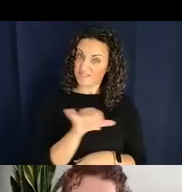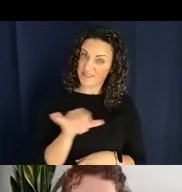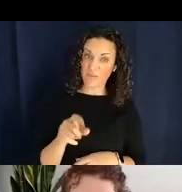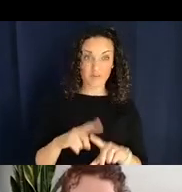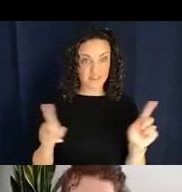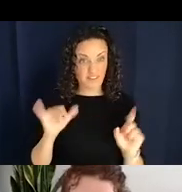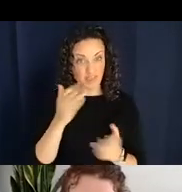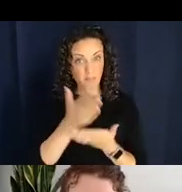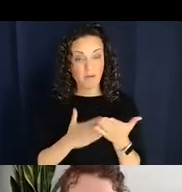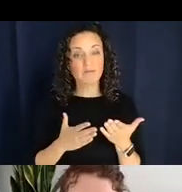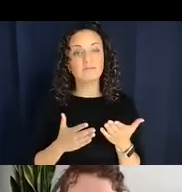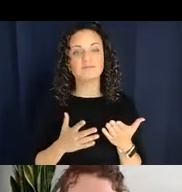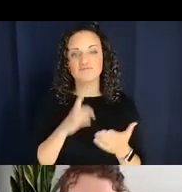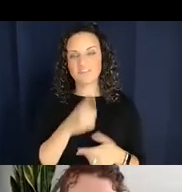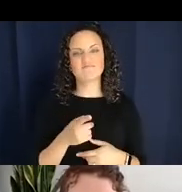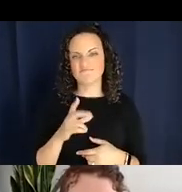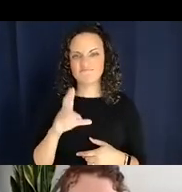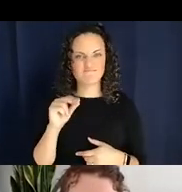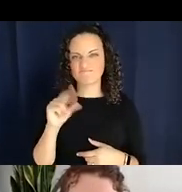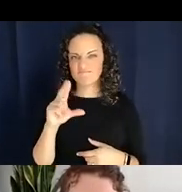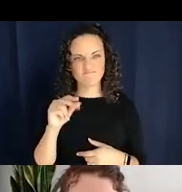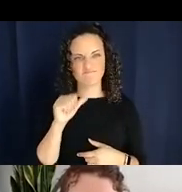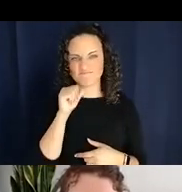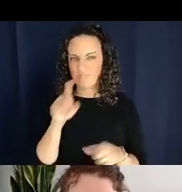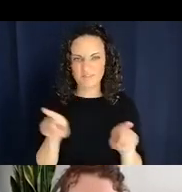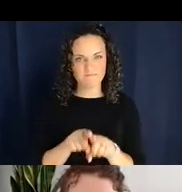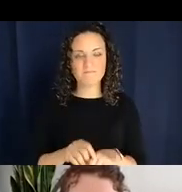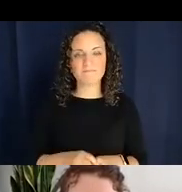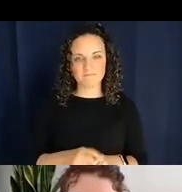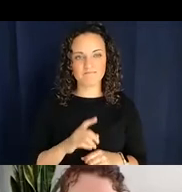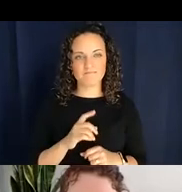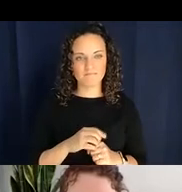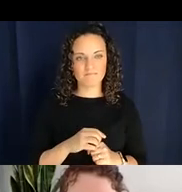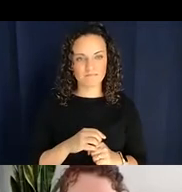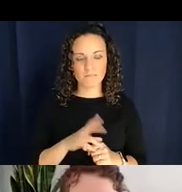is ‘no’. So if you look at this tree that Aikhenvald has developed, Navajo is going